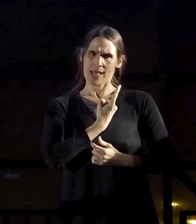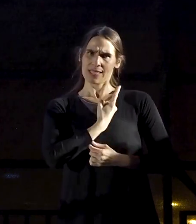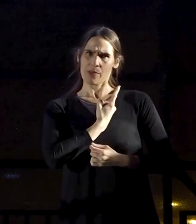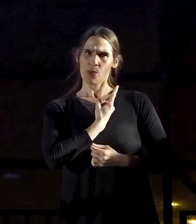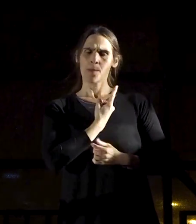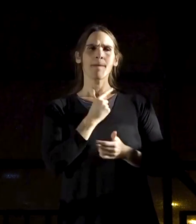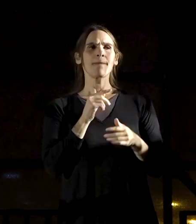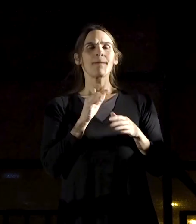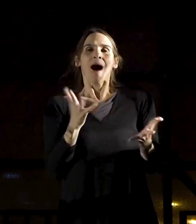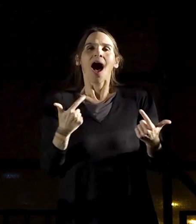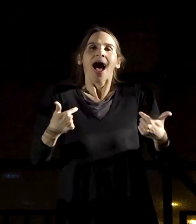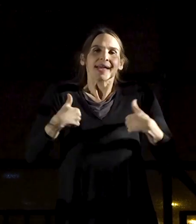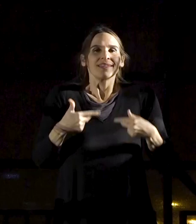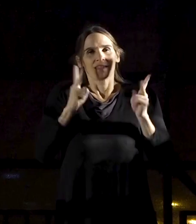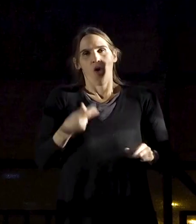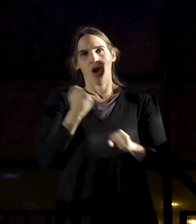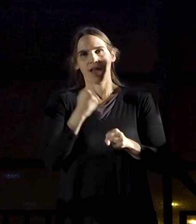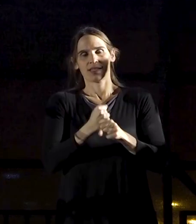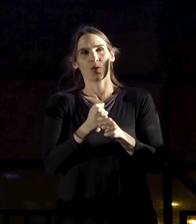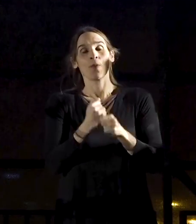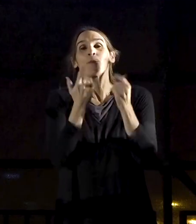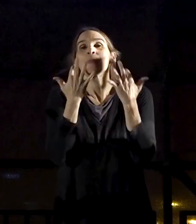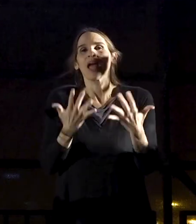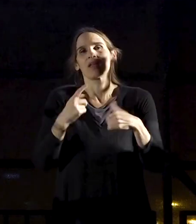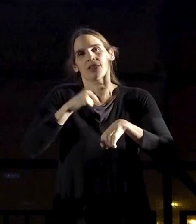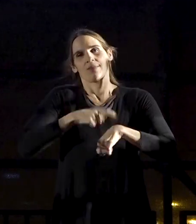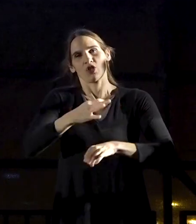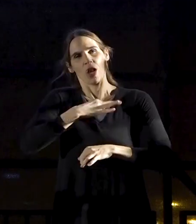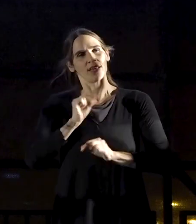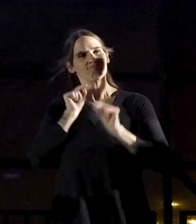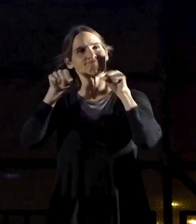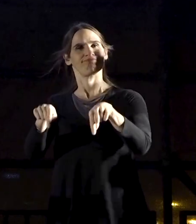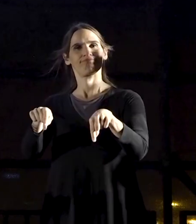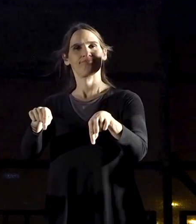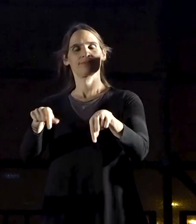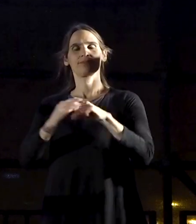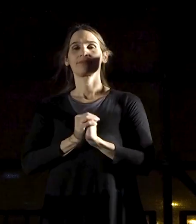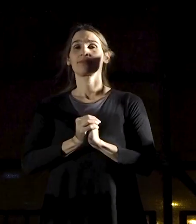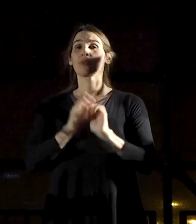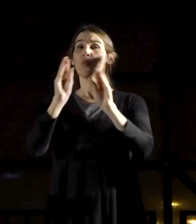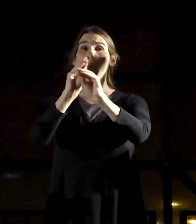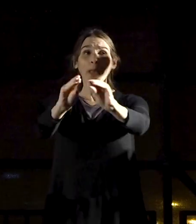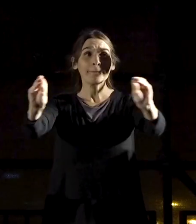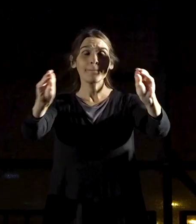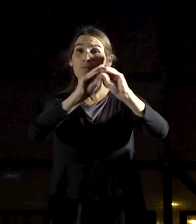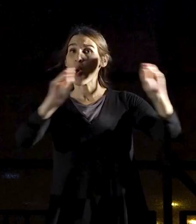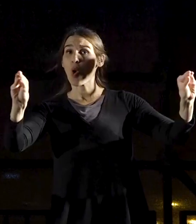“What can I do? And when will it be my turn to come forward?” Teachers, what will you do